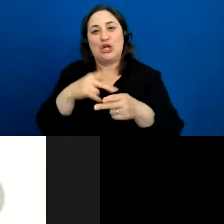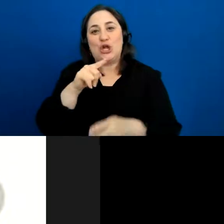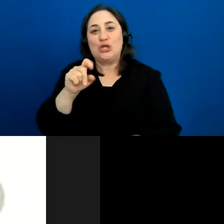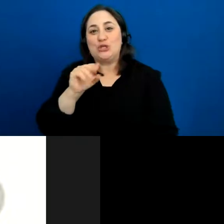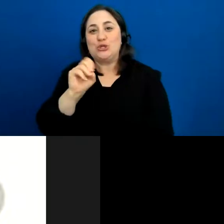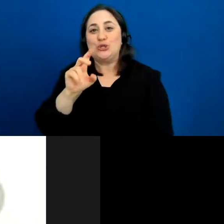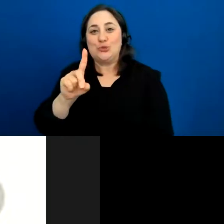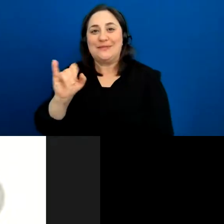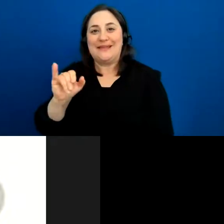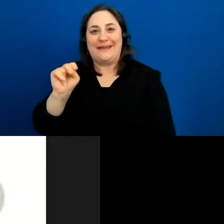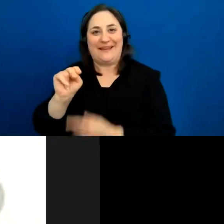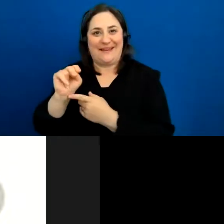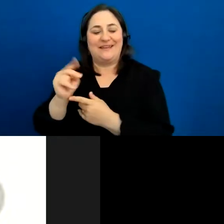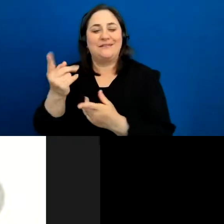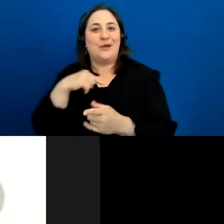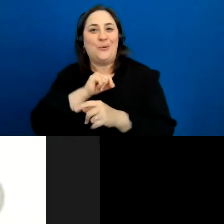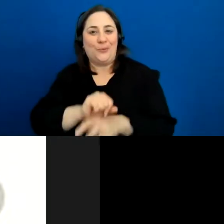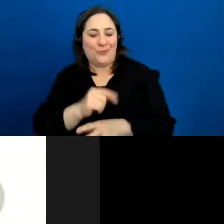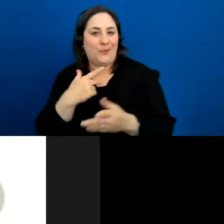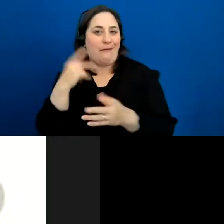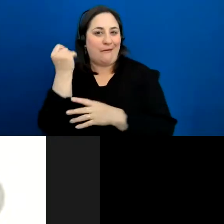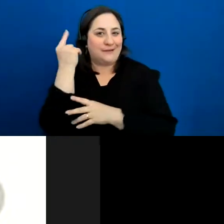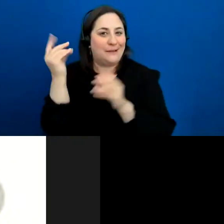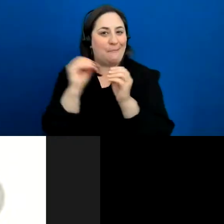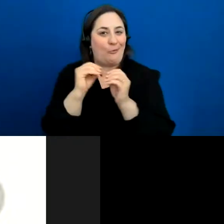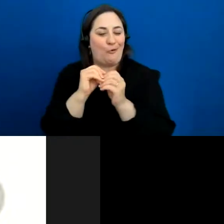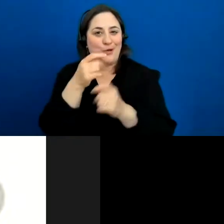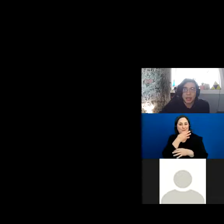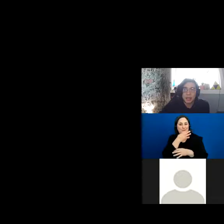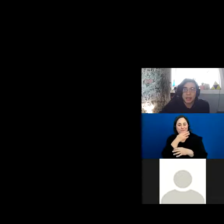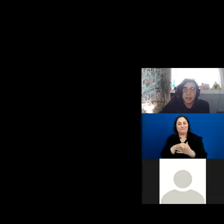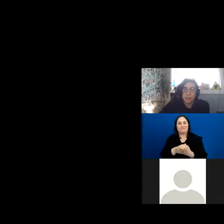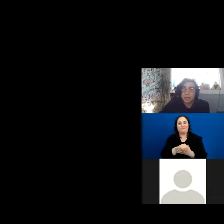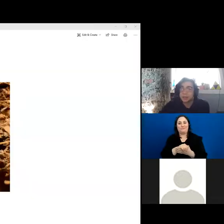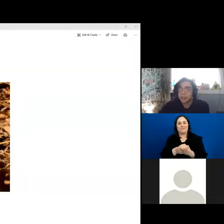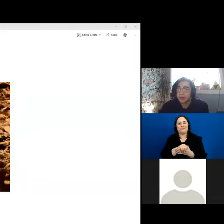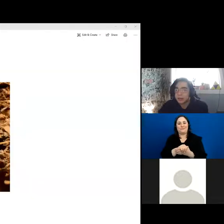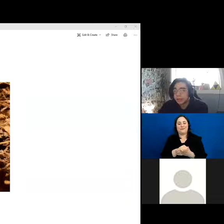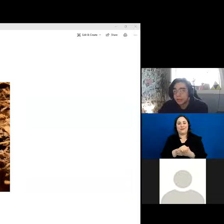We’ll be able to kind of see what this is as we go through it, but I’m just going to share this